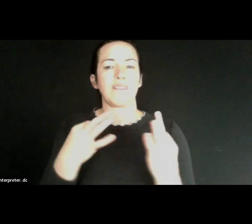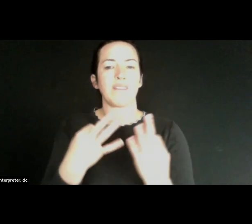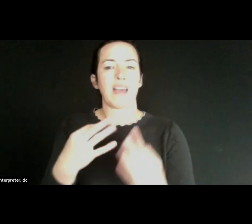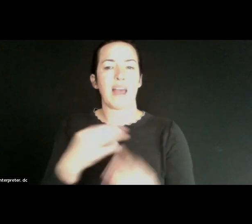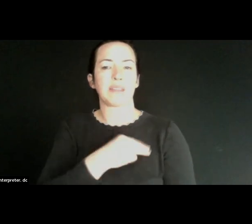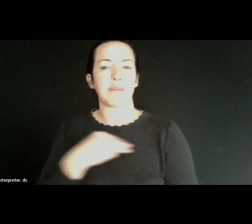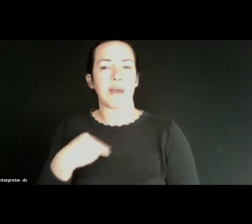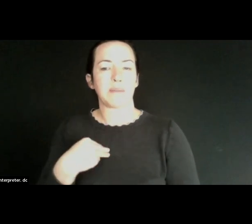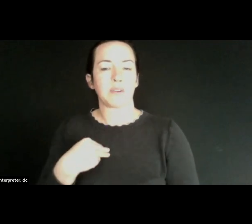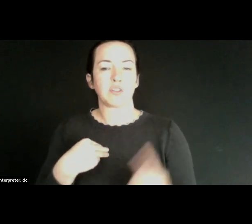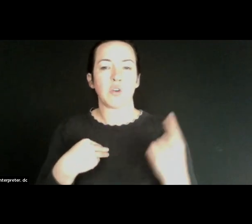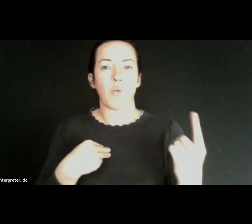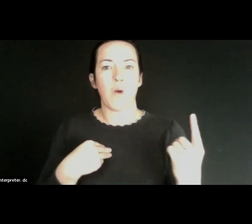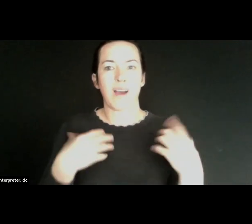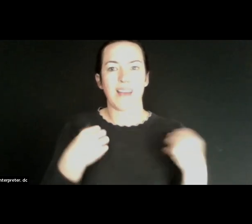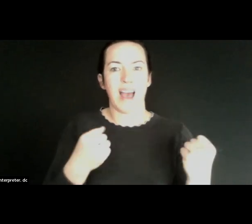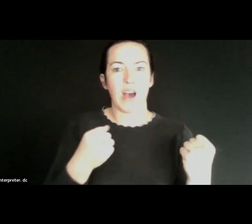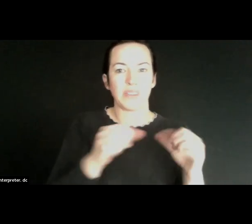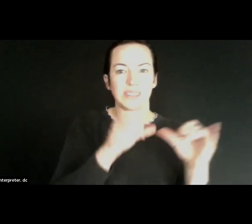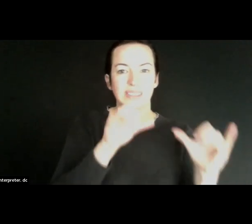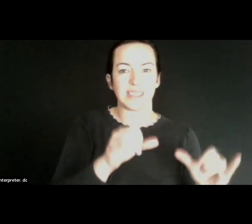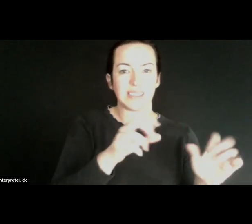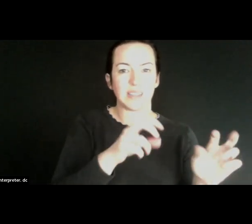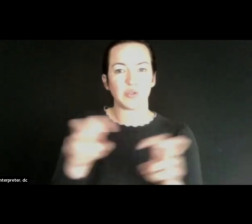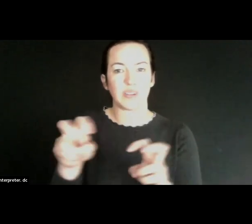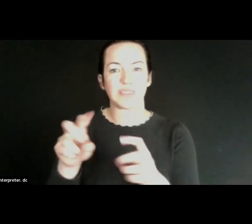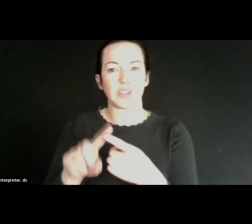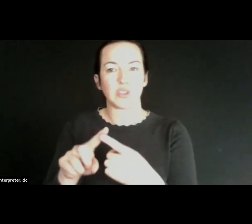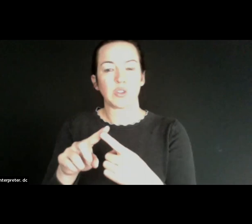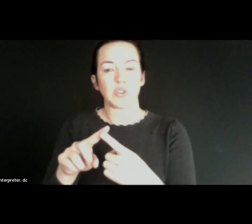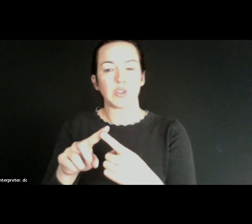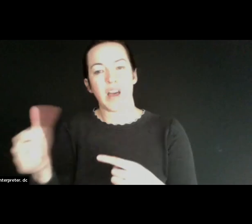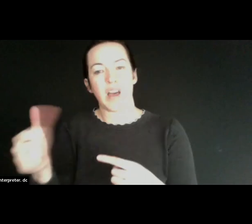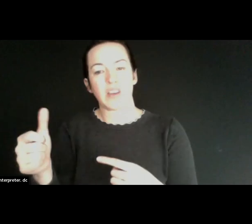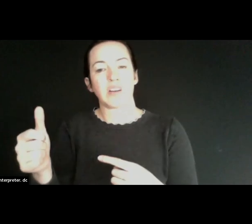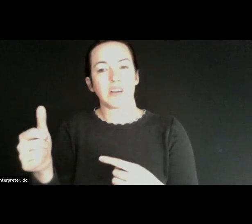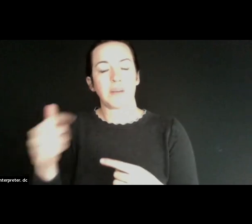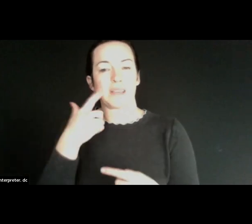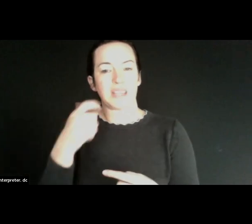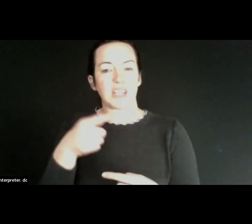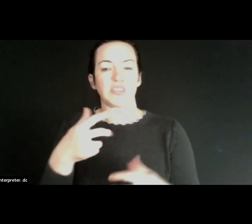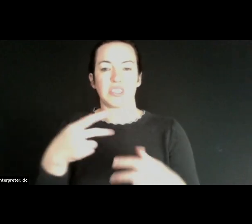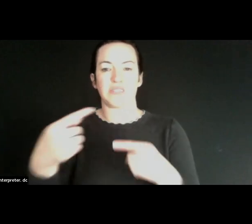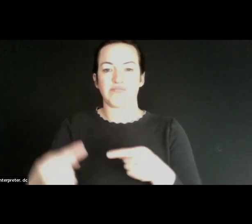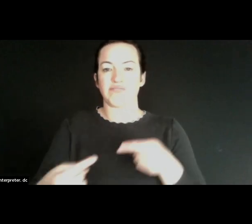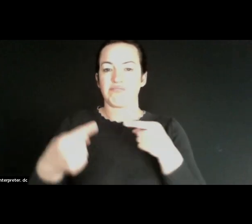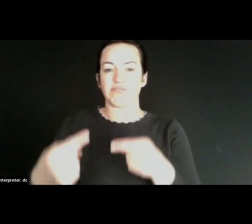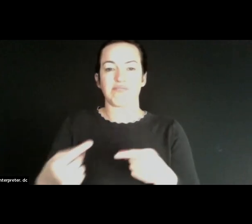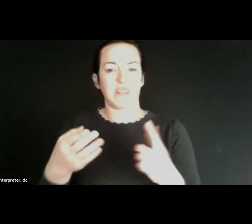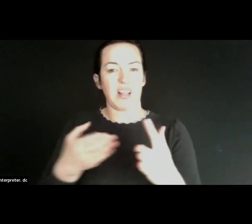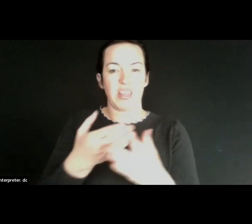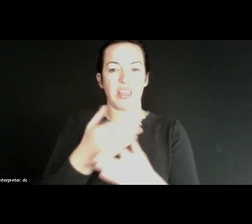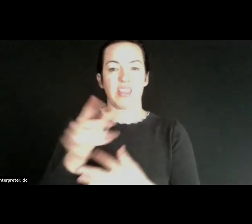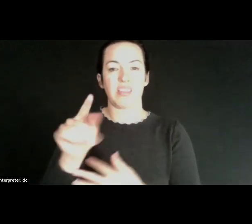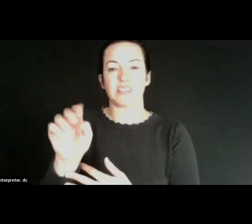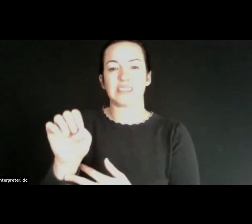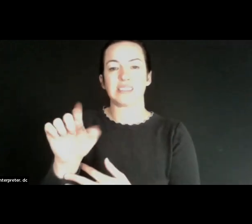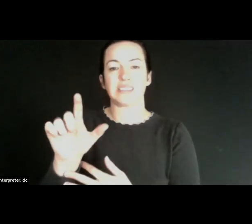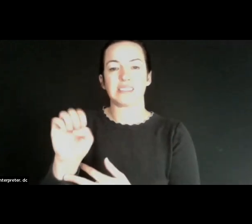from one health system to another because she's had difficulty navigating telehealth. And this is